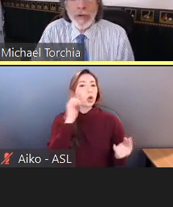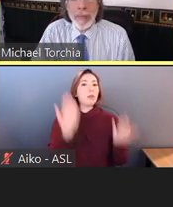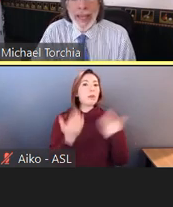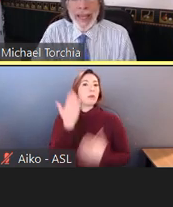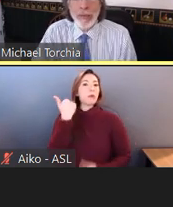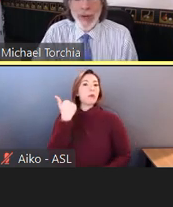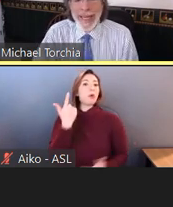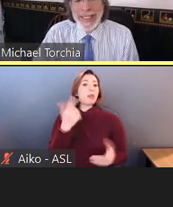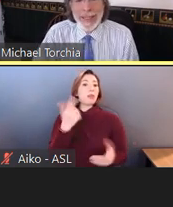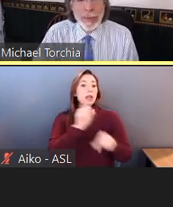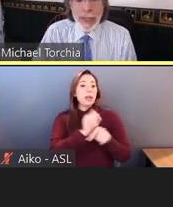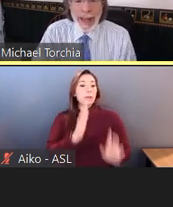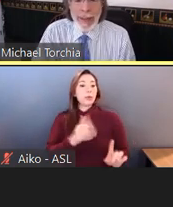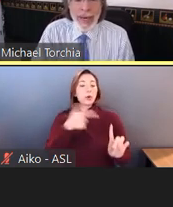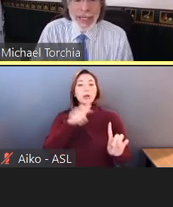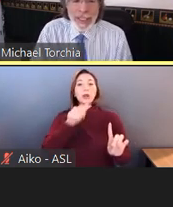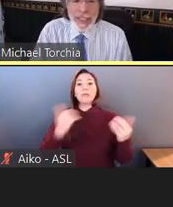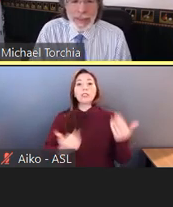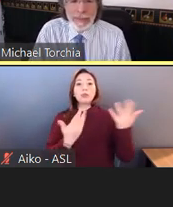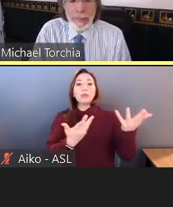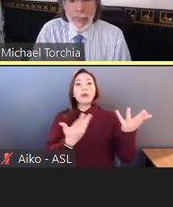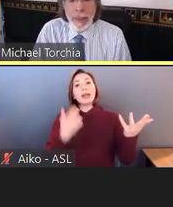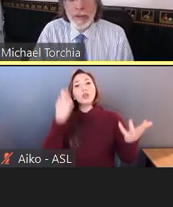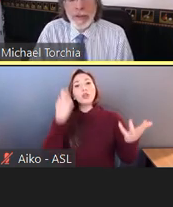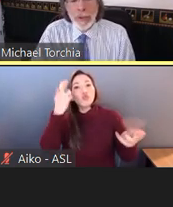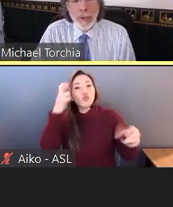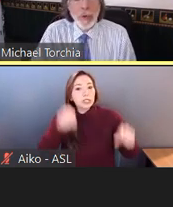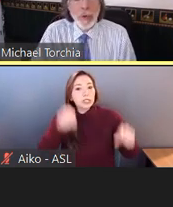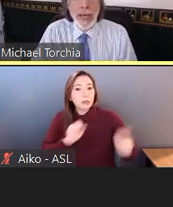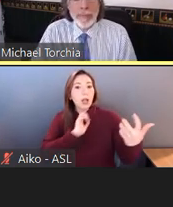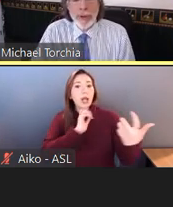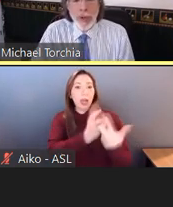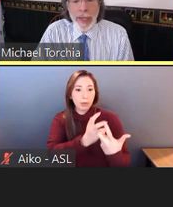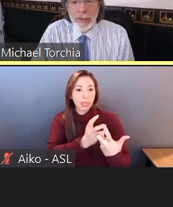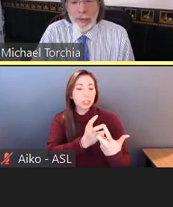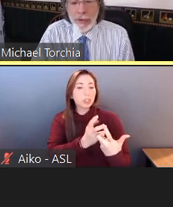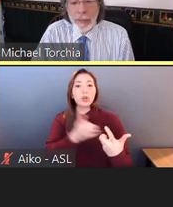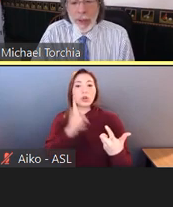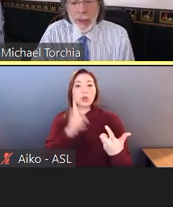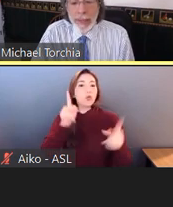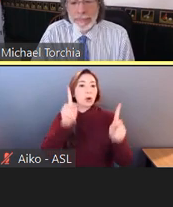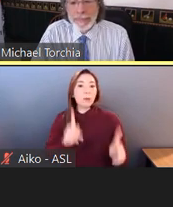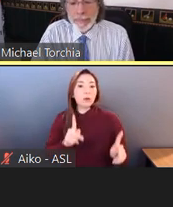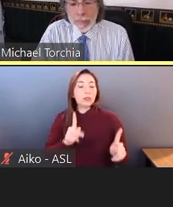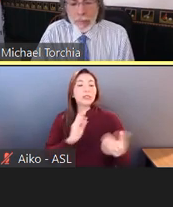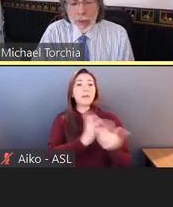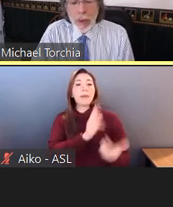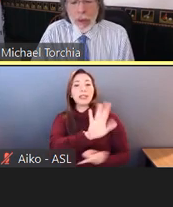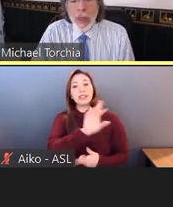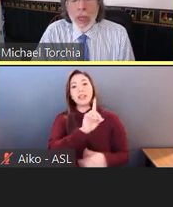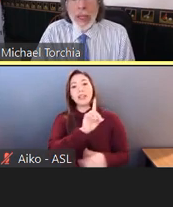to make a reasonable accommodation to an employee's disability.